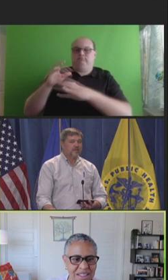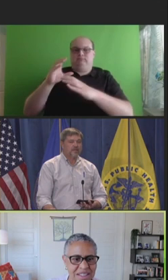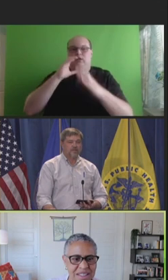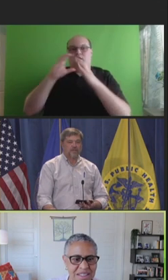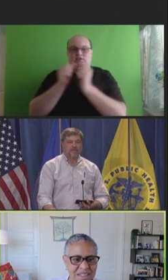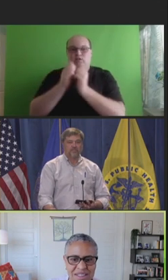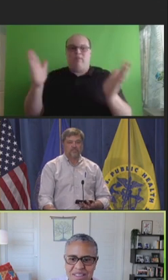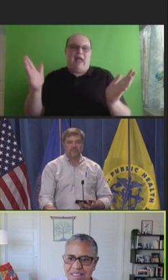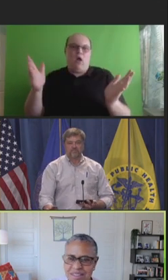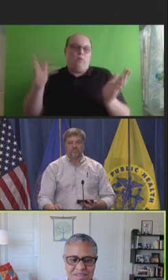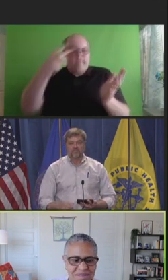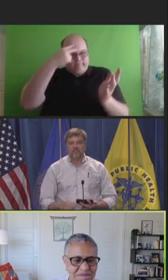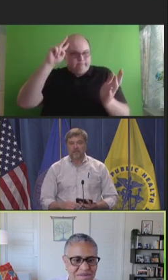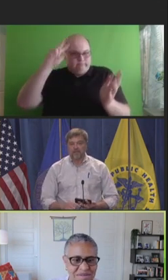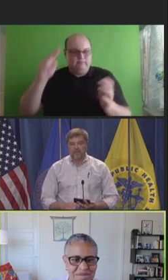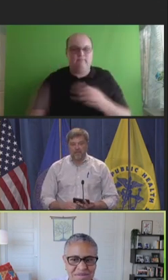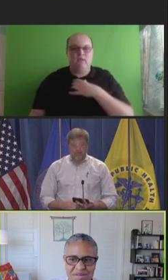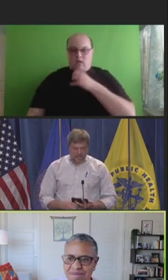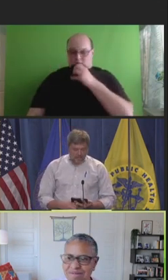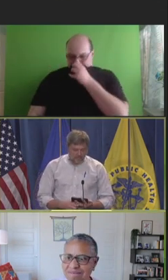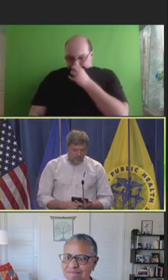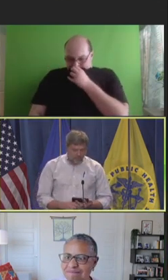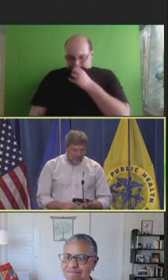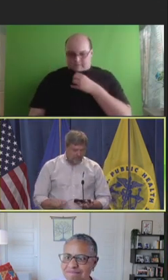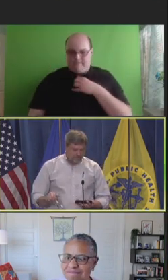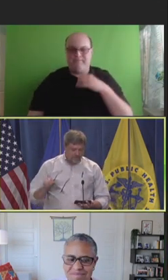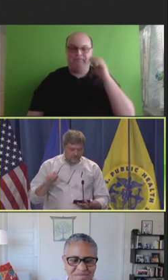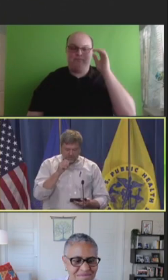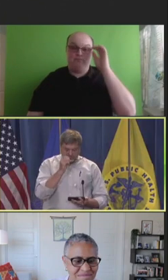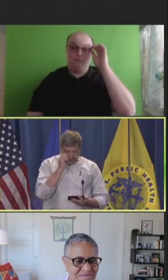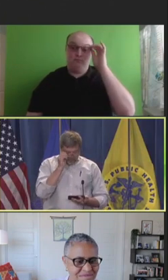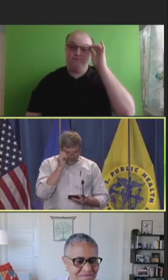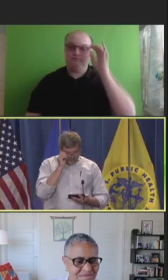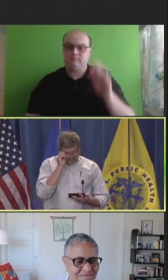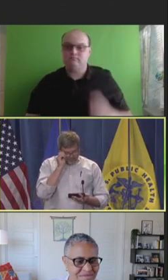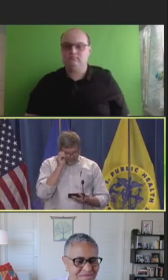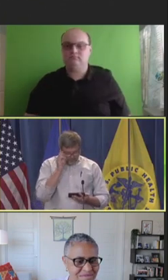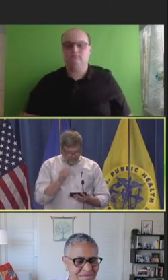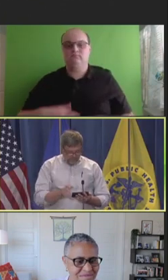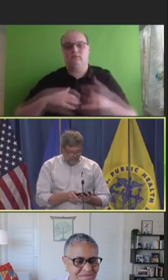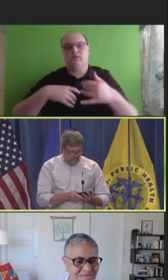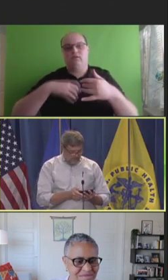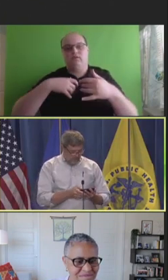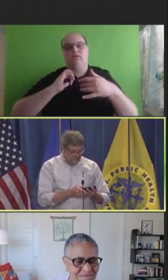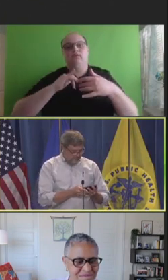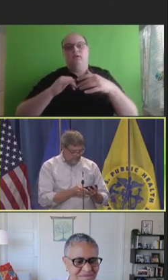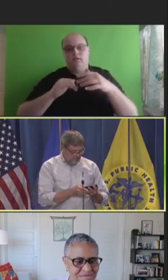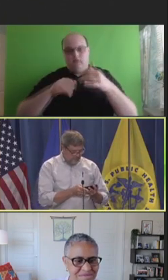Robert Swanson: Thank you. And one last discussion question, just for your thoughts.